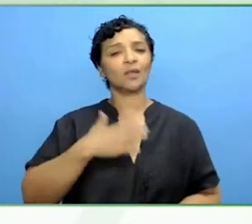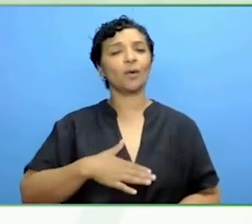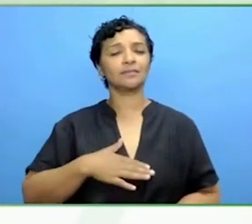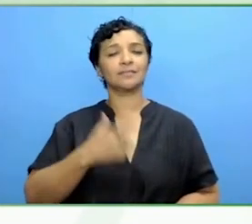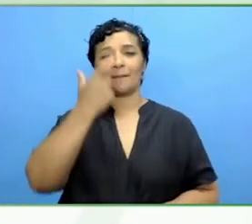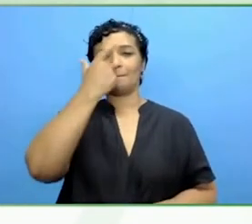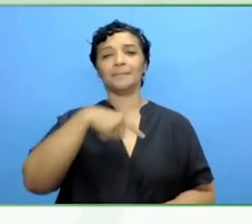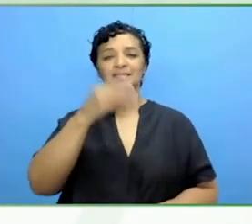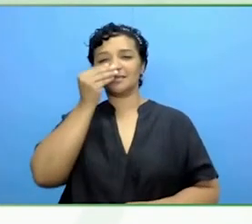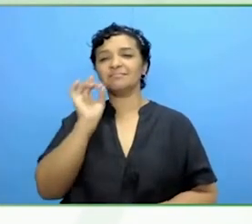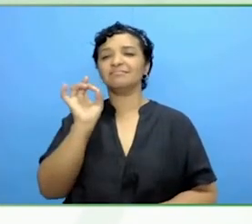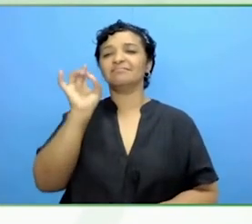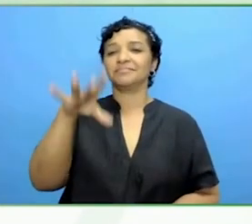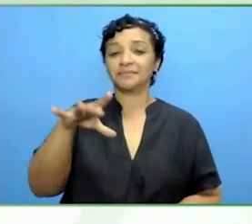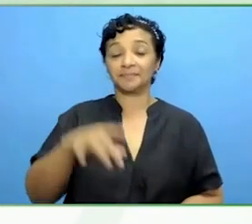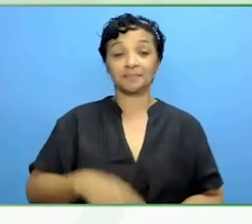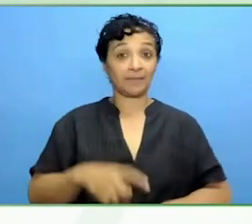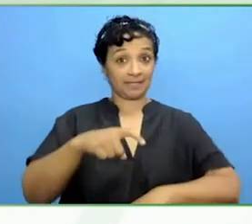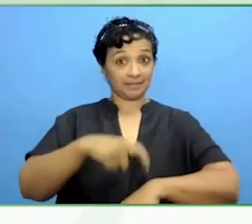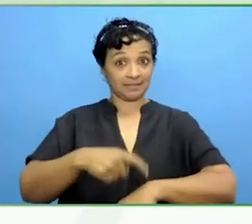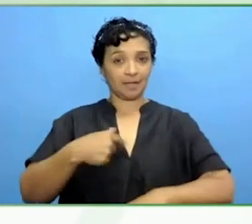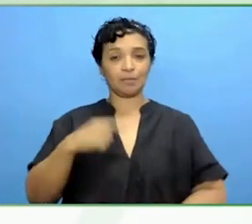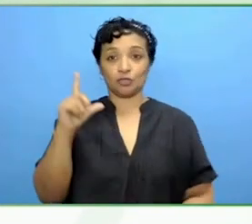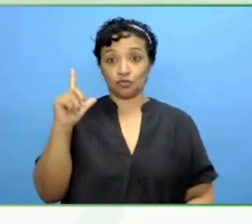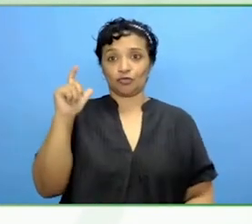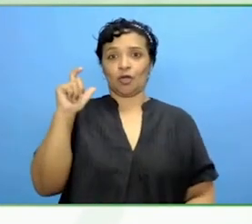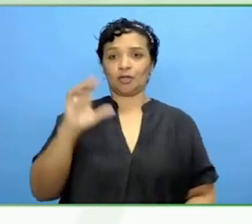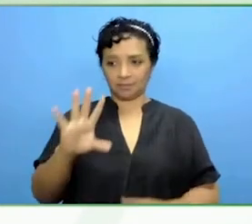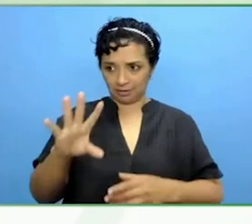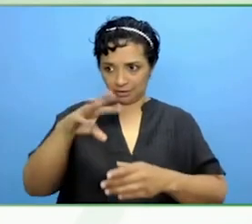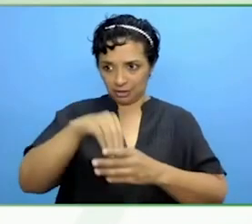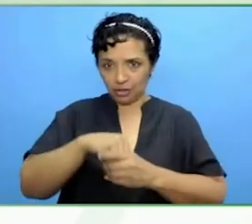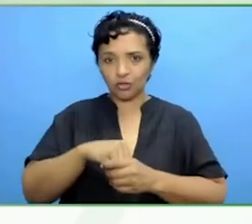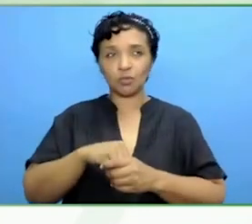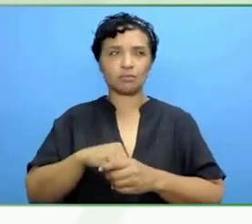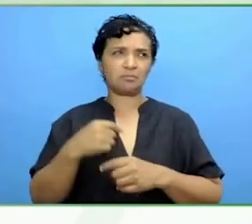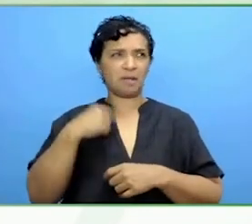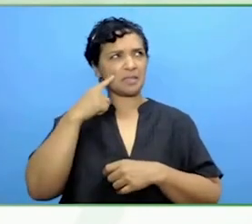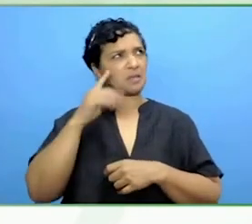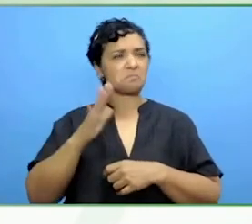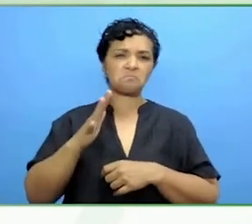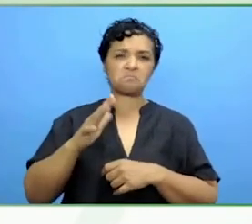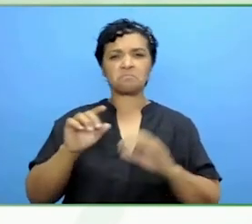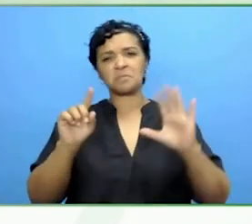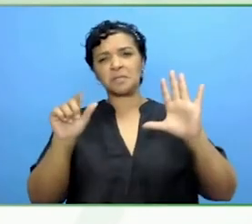started this journey six months ago, maybe, with Andria, I was awkward